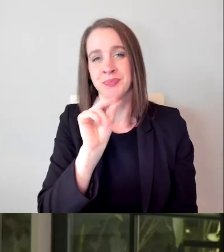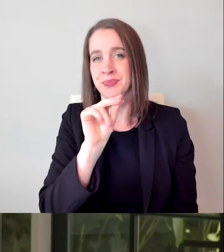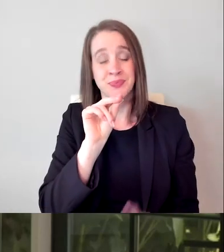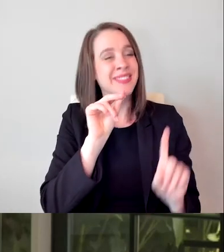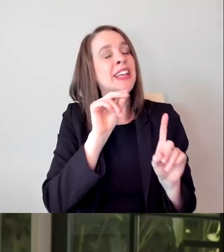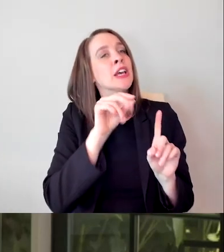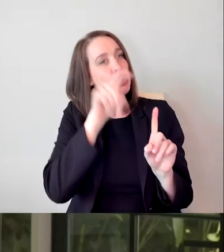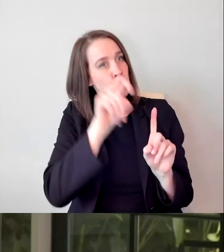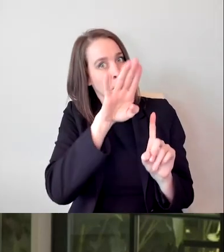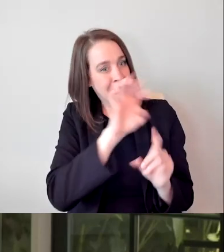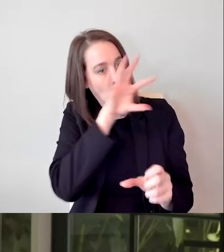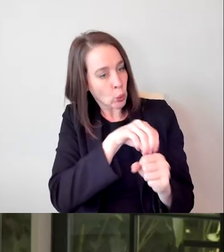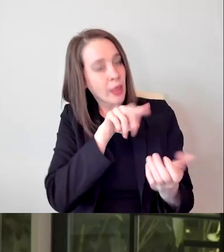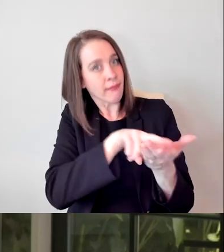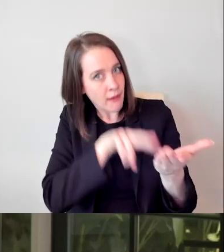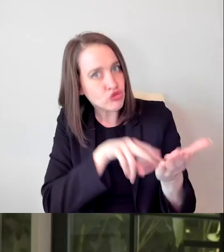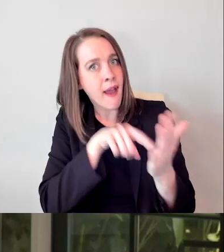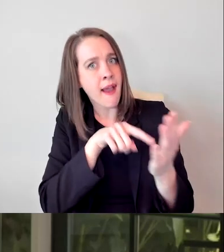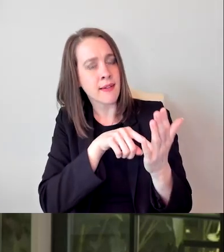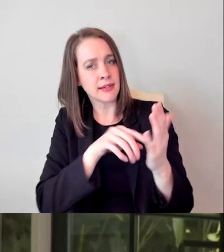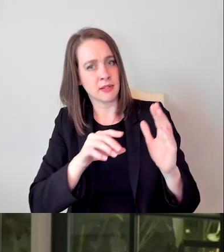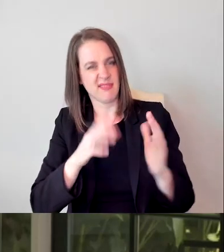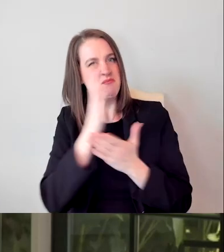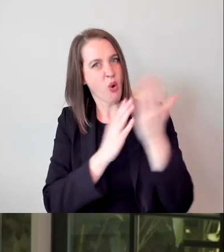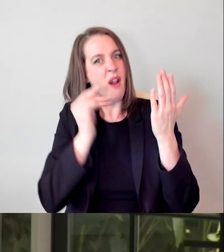and part of the line producer, and a part of the production,